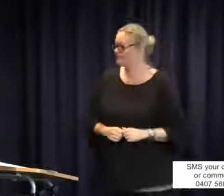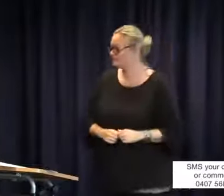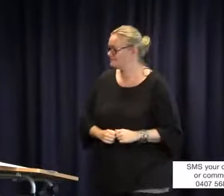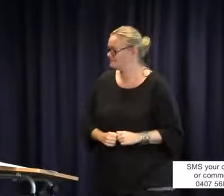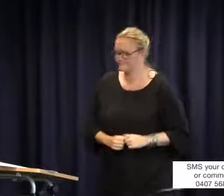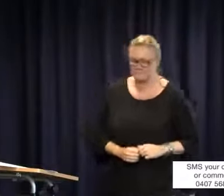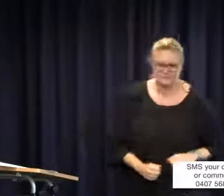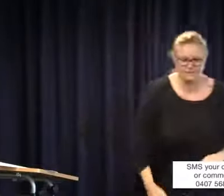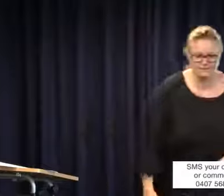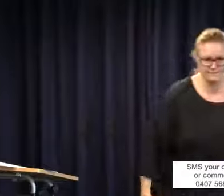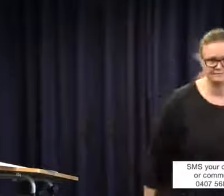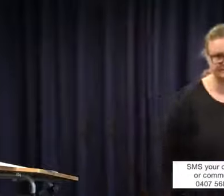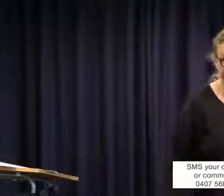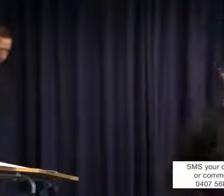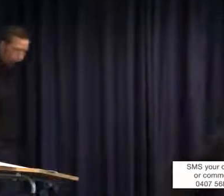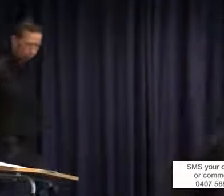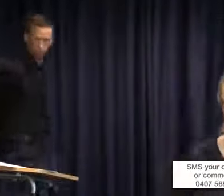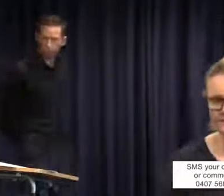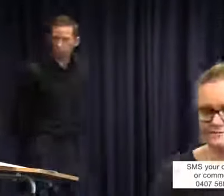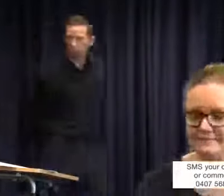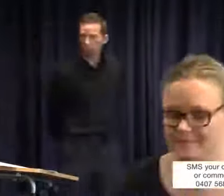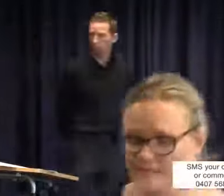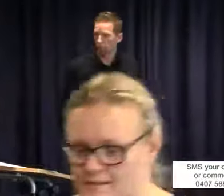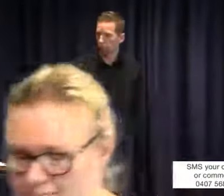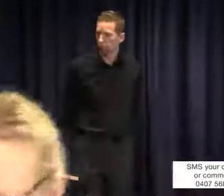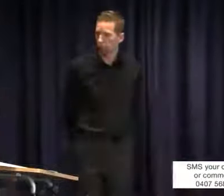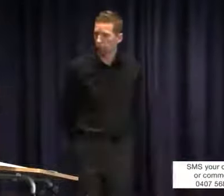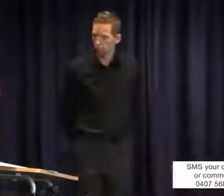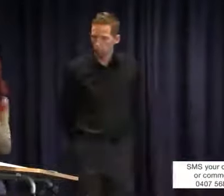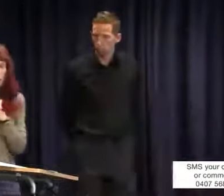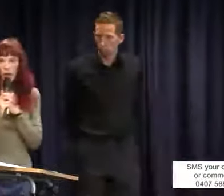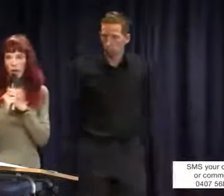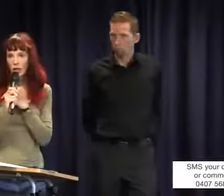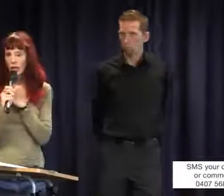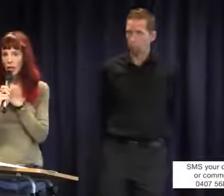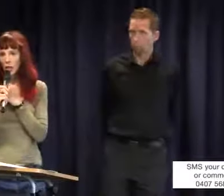the community as well because of this issue. It's overwhelming.